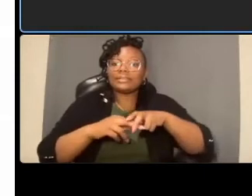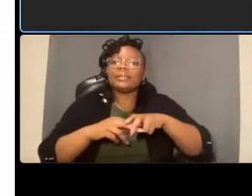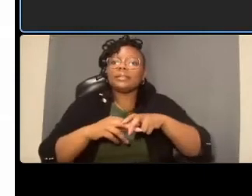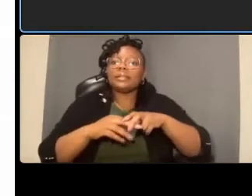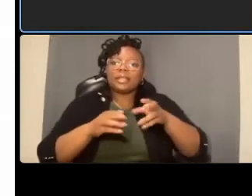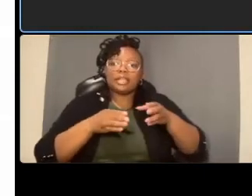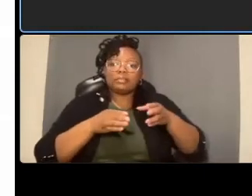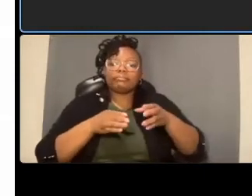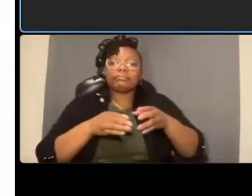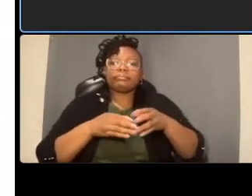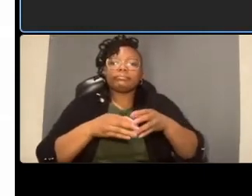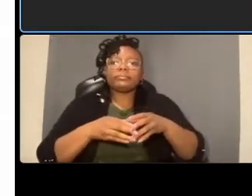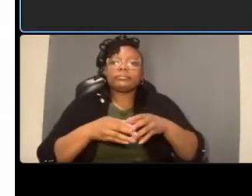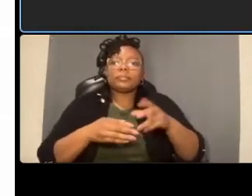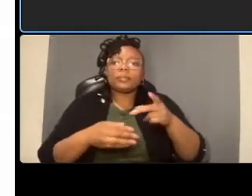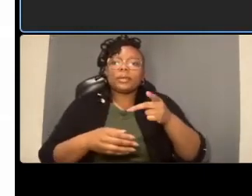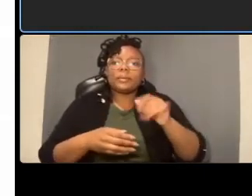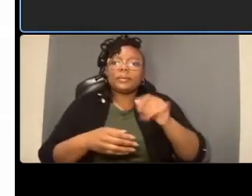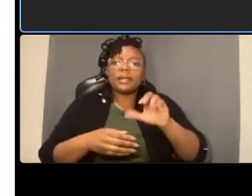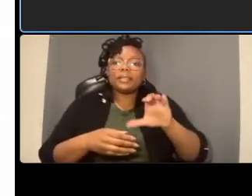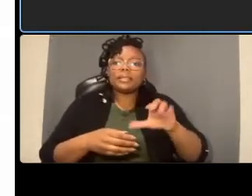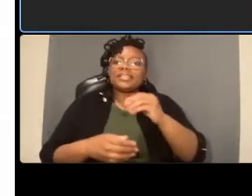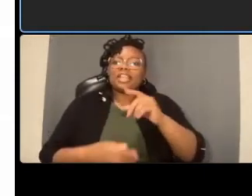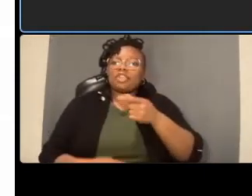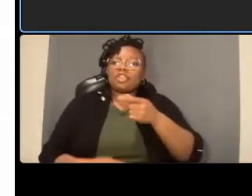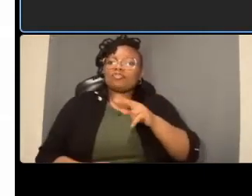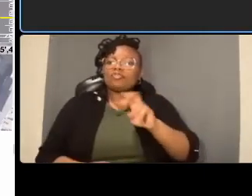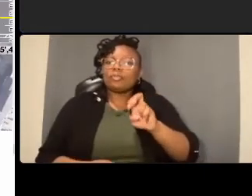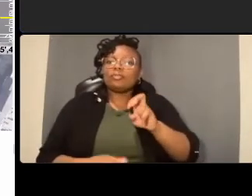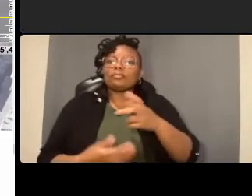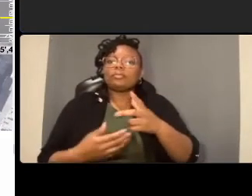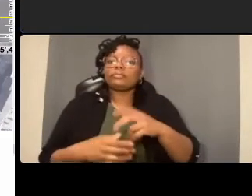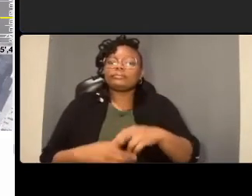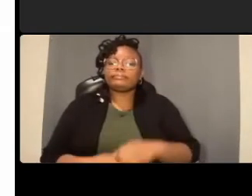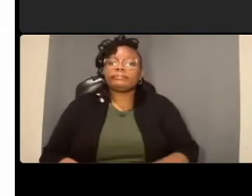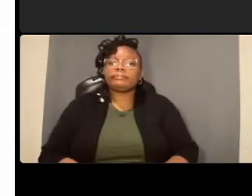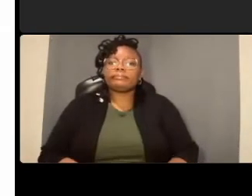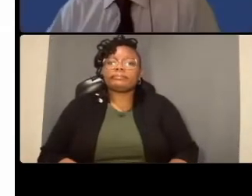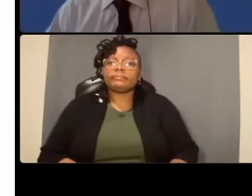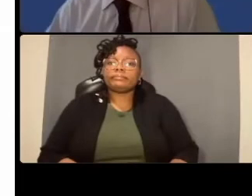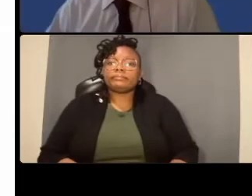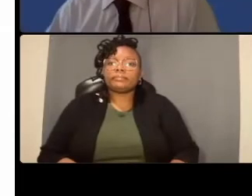um i don't have that answer but um i will get that answer for um